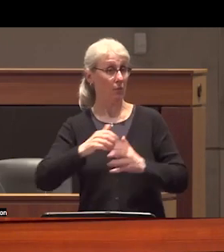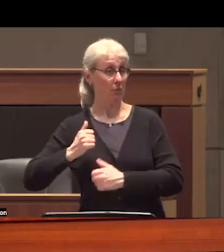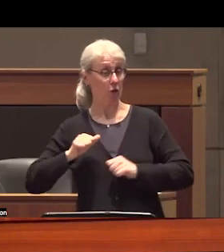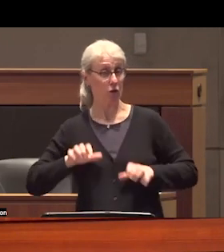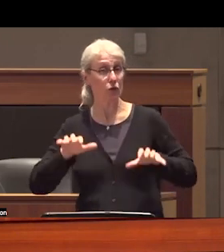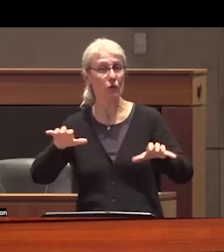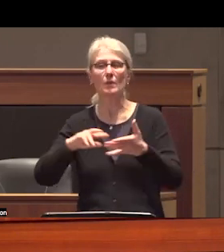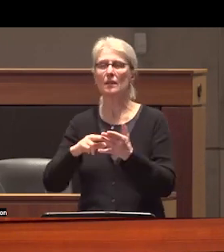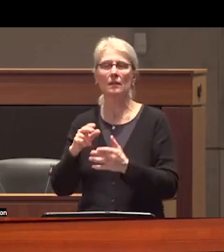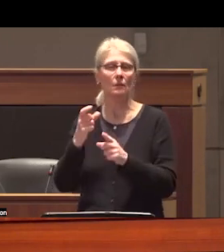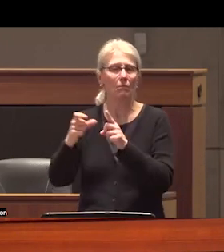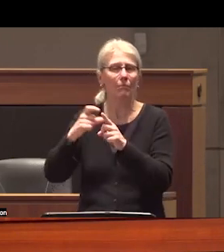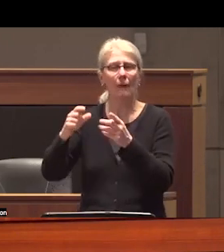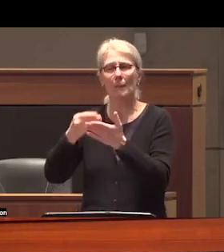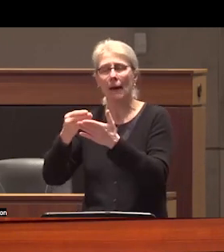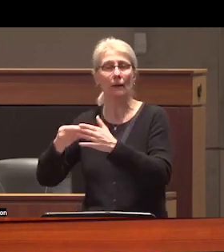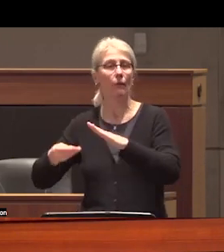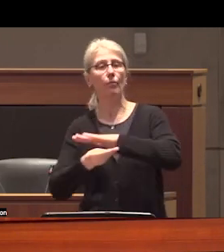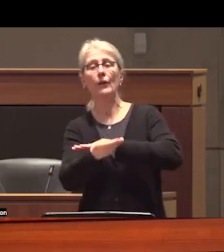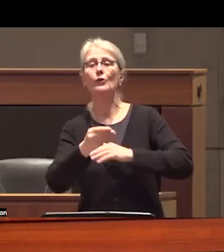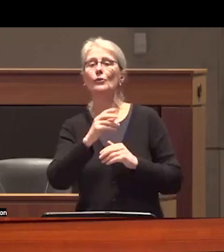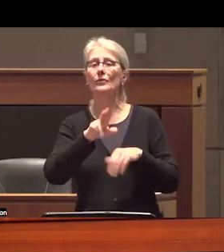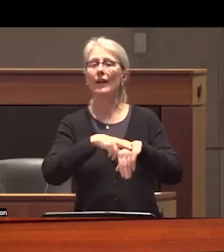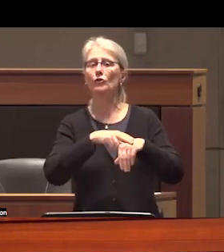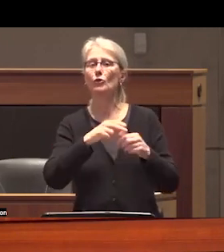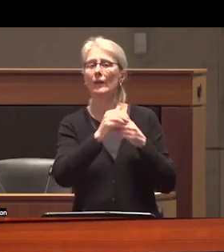and money to national leaders means that some of them will be diverted to rebel and Guerilla